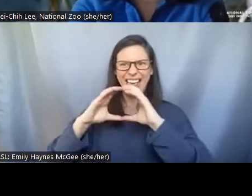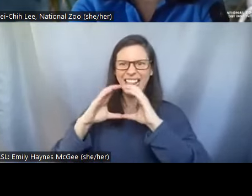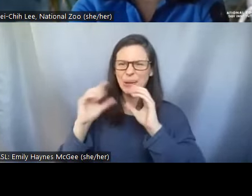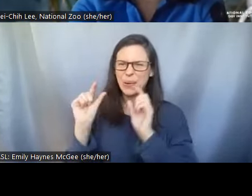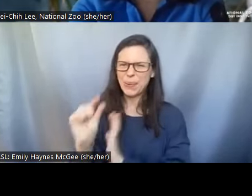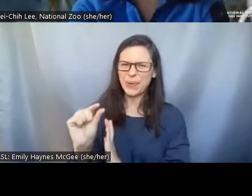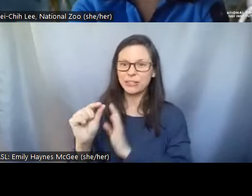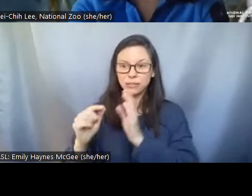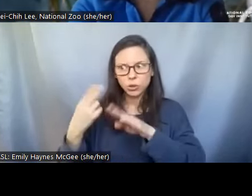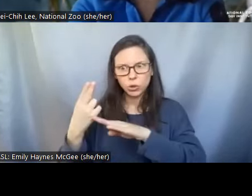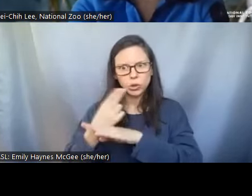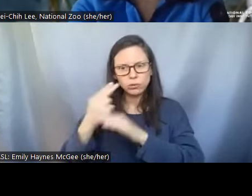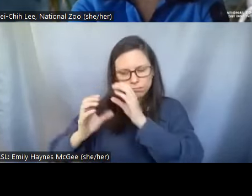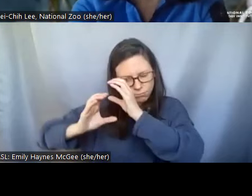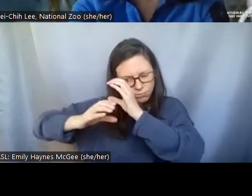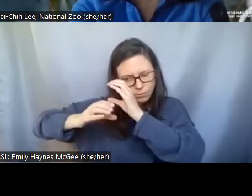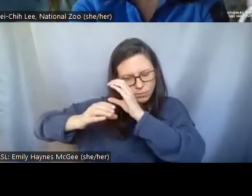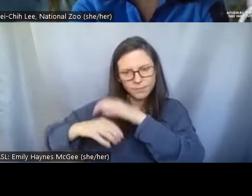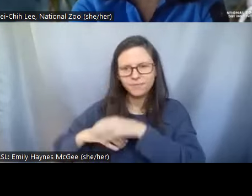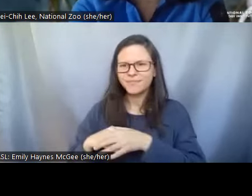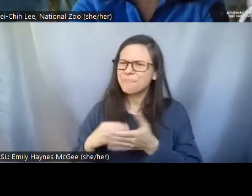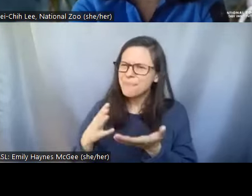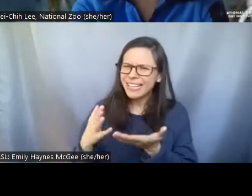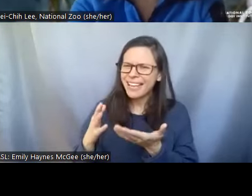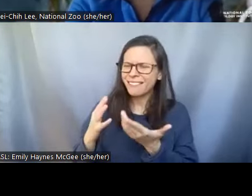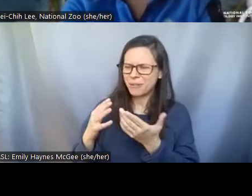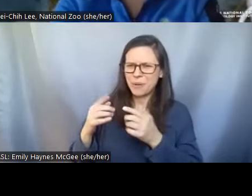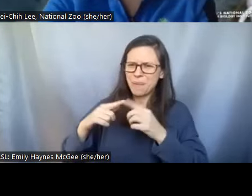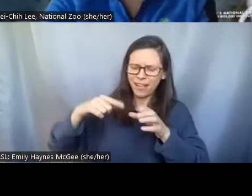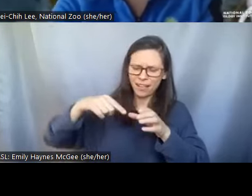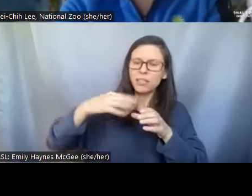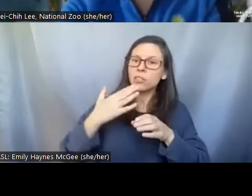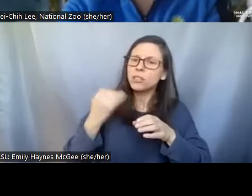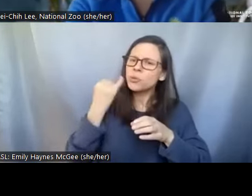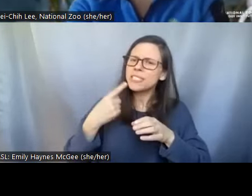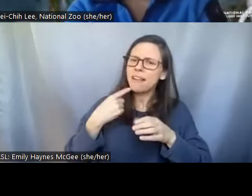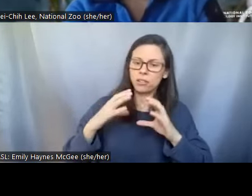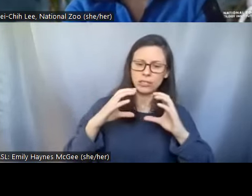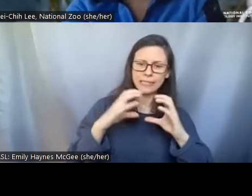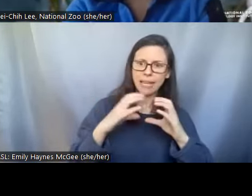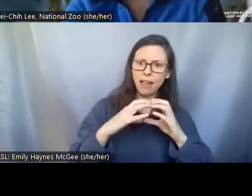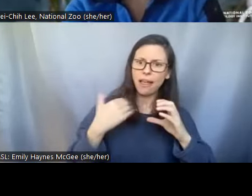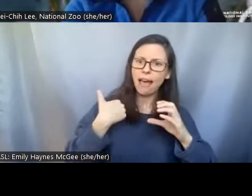do you have just the smallest tools that are delivering the sugar into the cells? >>Pei-Chih: Well there are